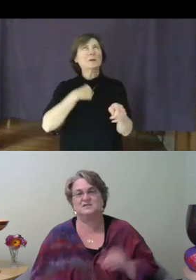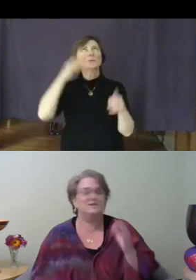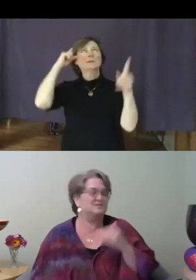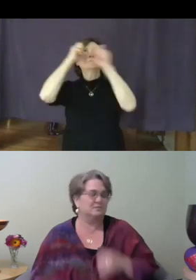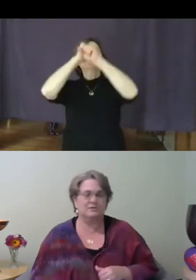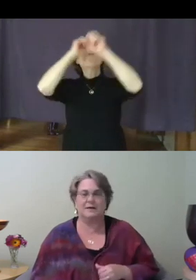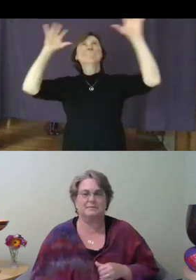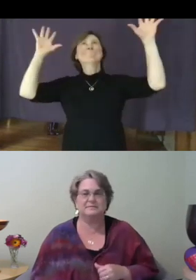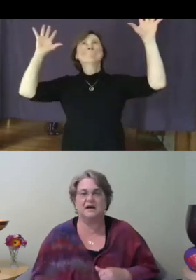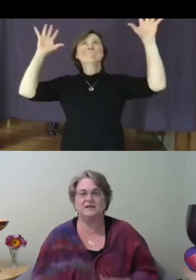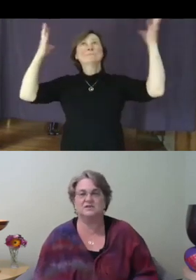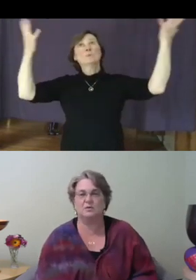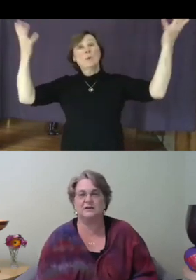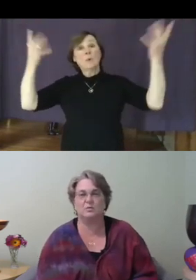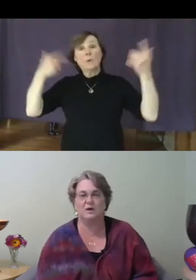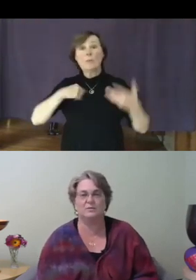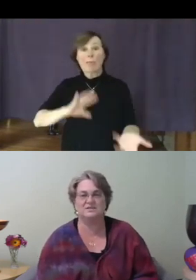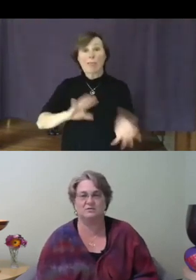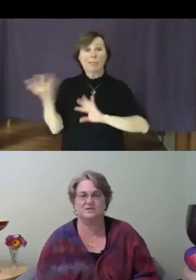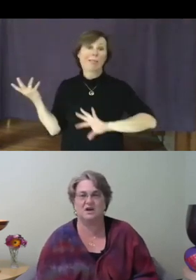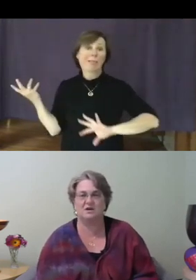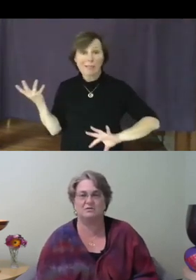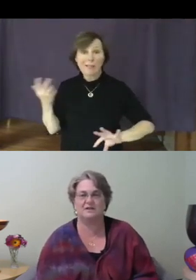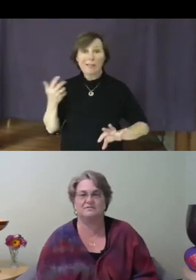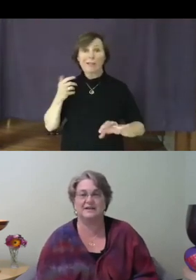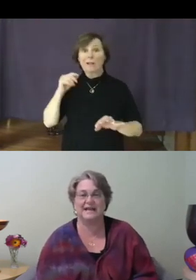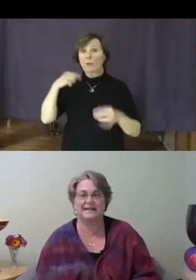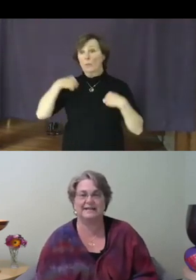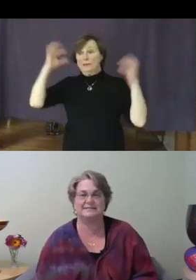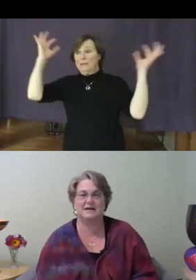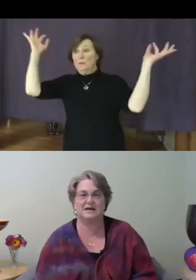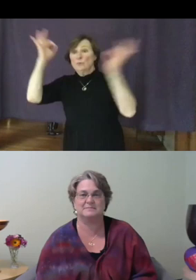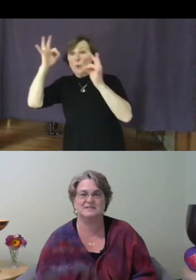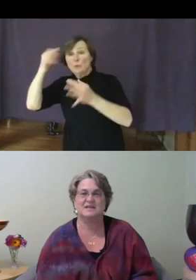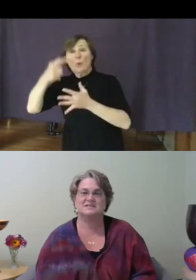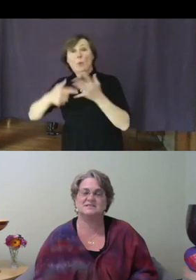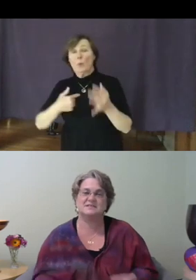we screw up, not knowing what we don't know and forgetting at times to center